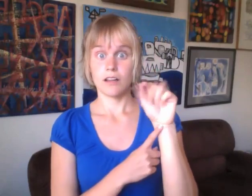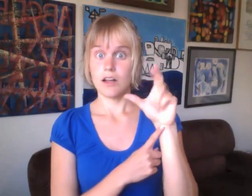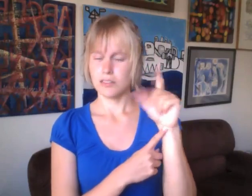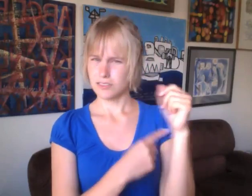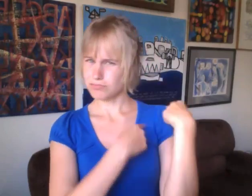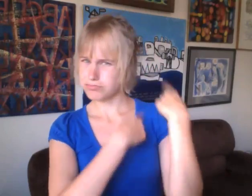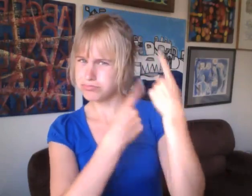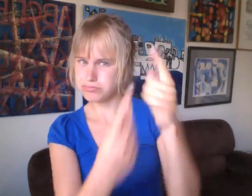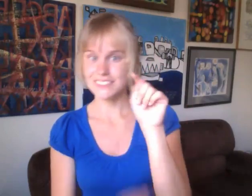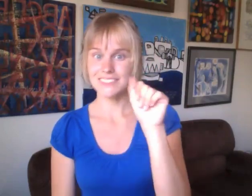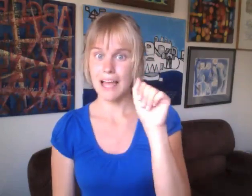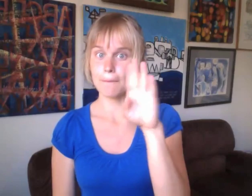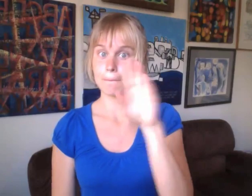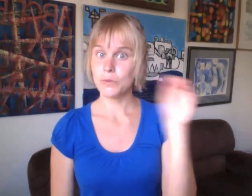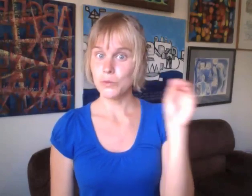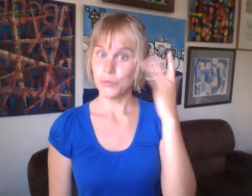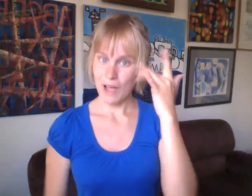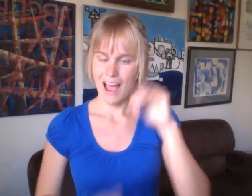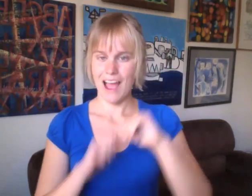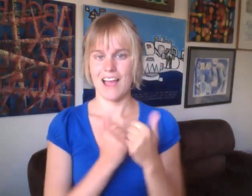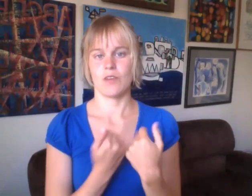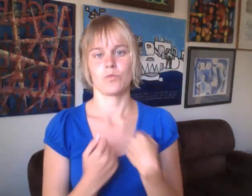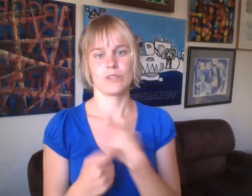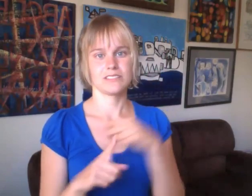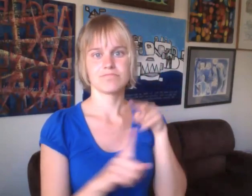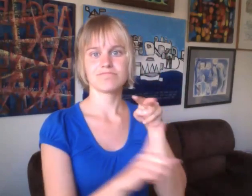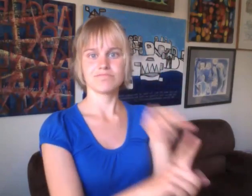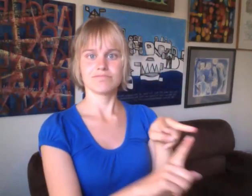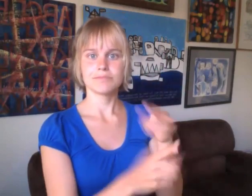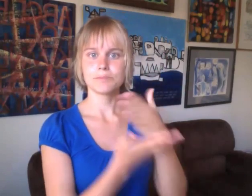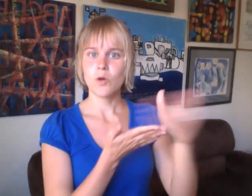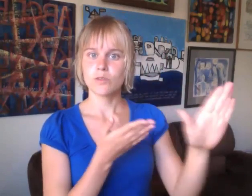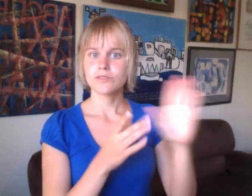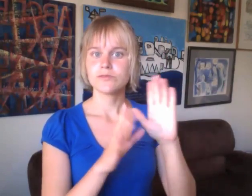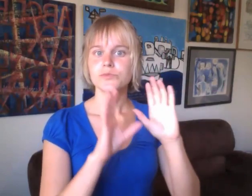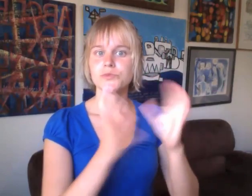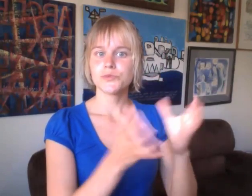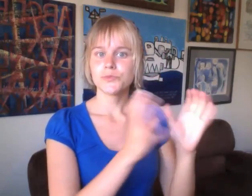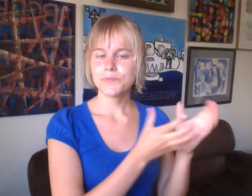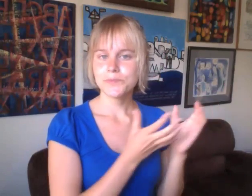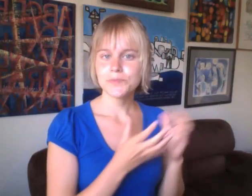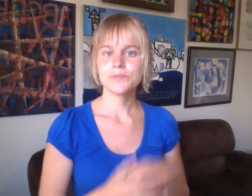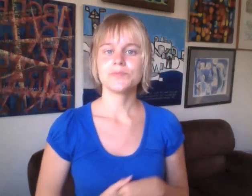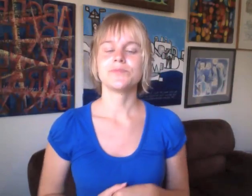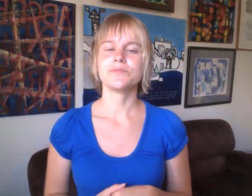Dreadlocks have been considered a taboo for a long time because our negative perceptions of Black people.